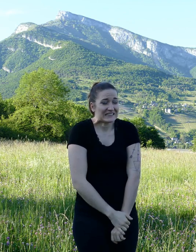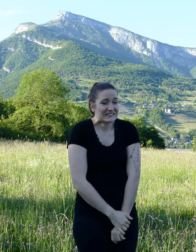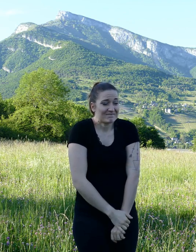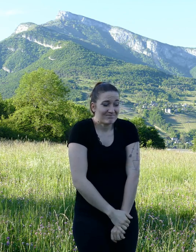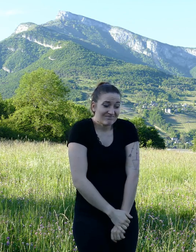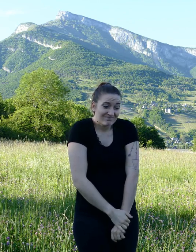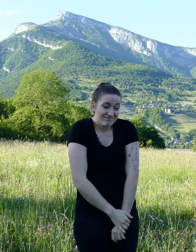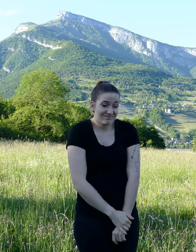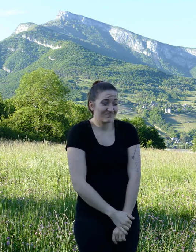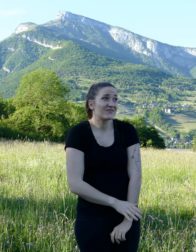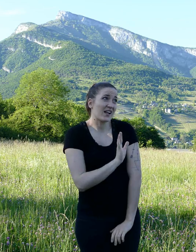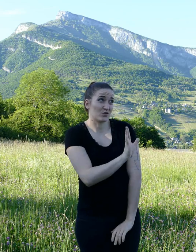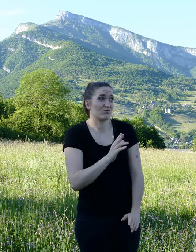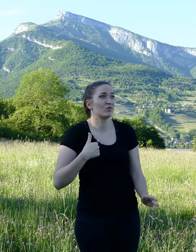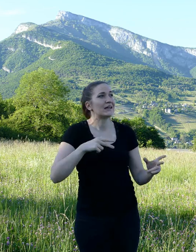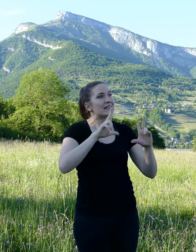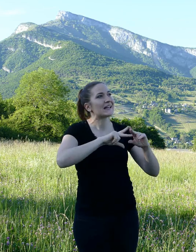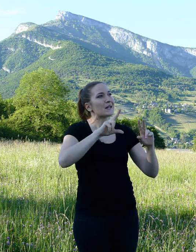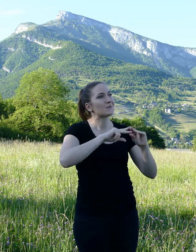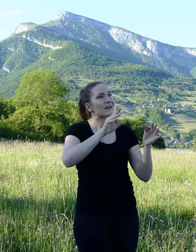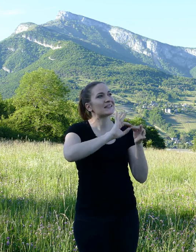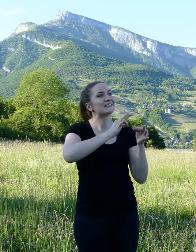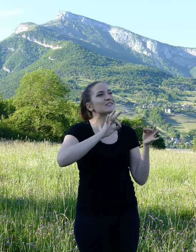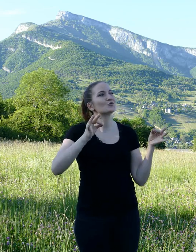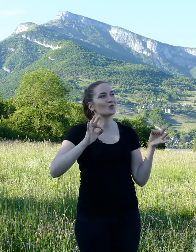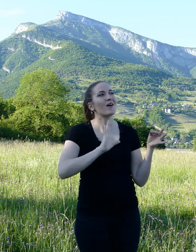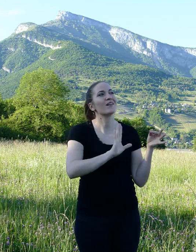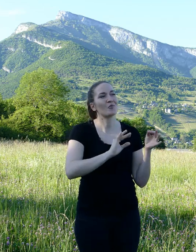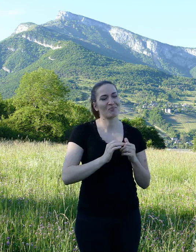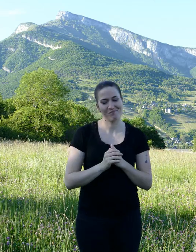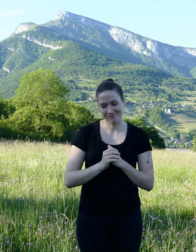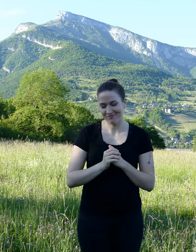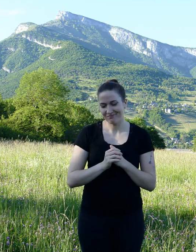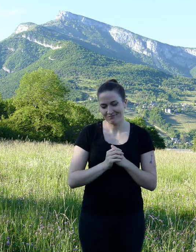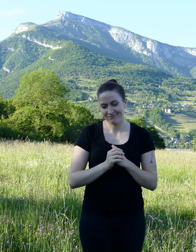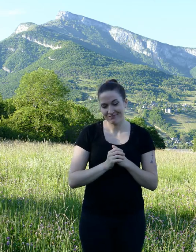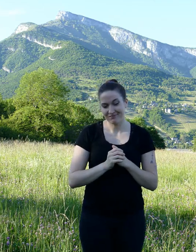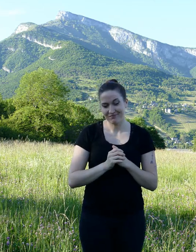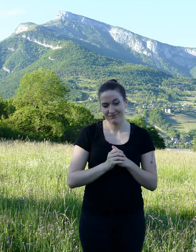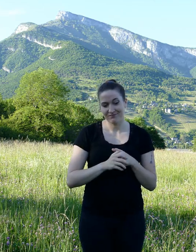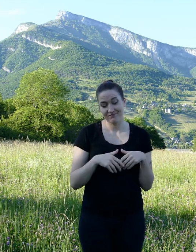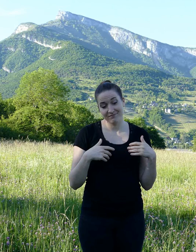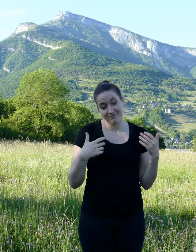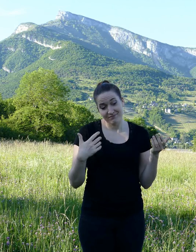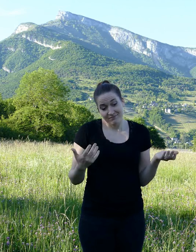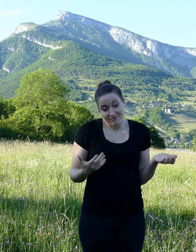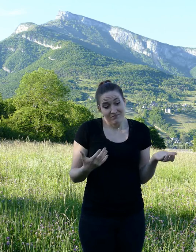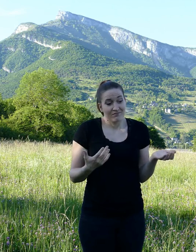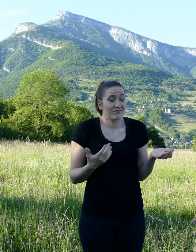He asked to everyone to take the time to listen to his story before jugging him. Thus, the little gerbil explained